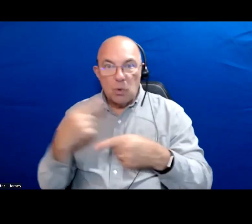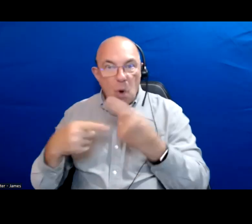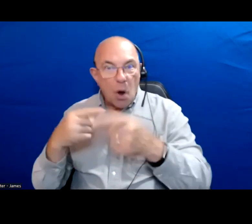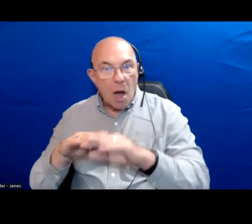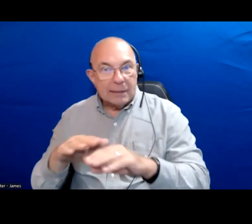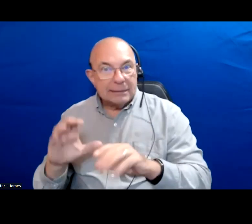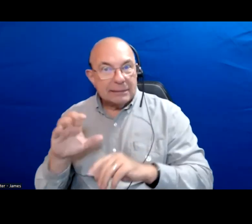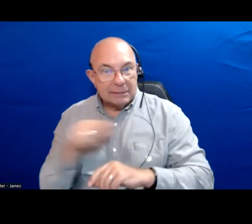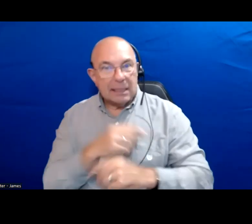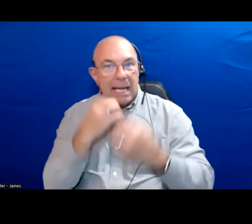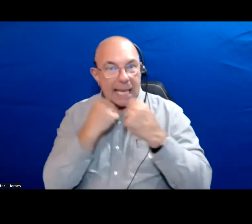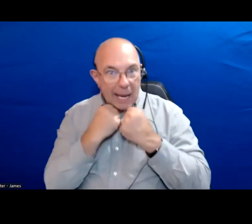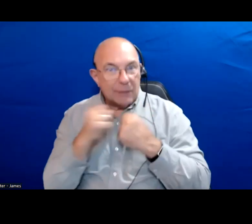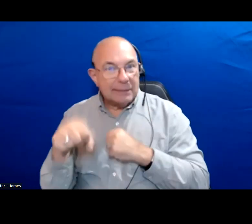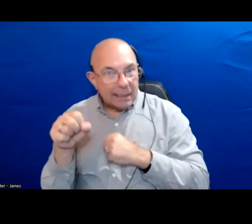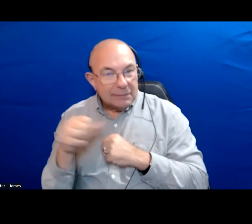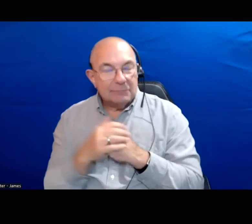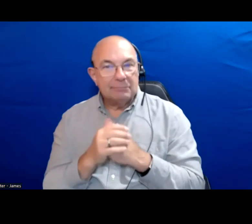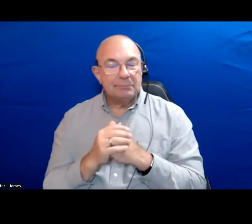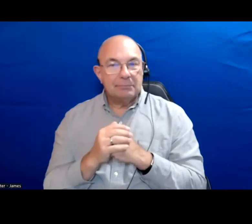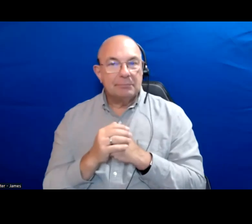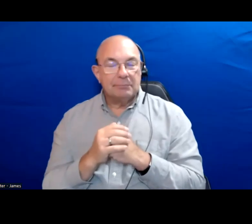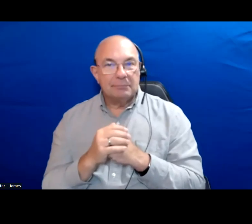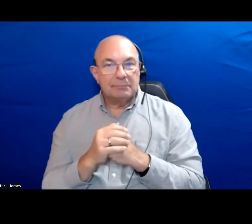And they care a lot.